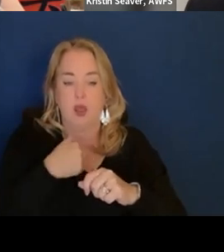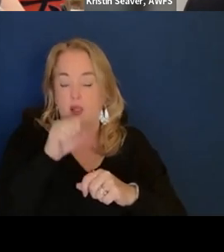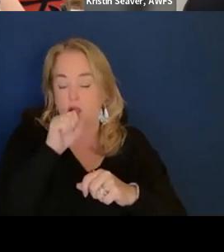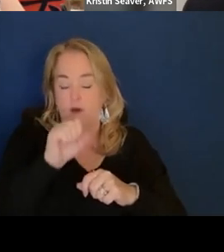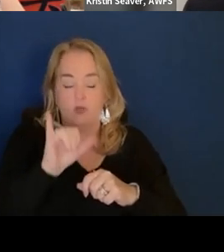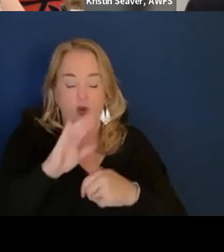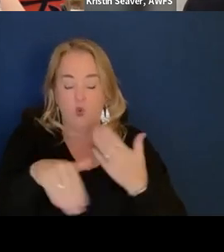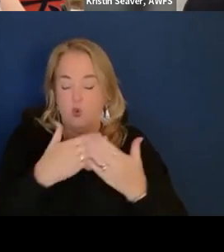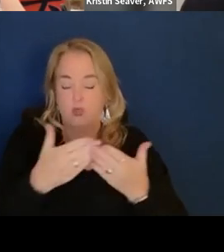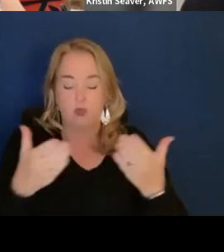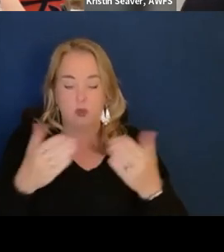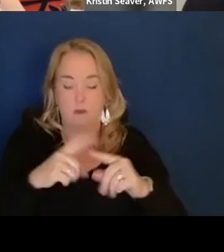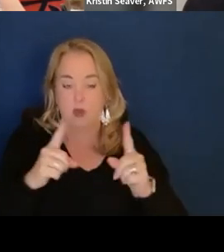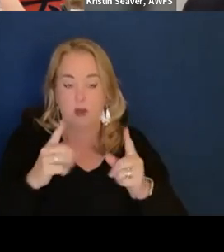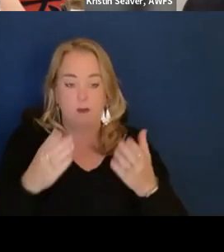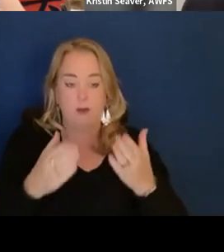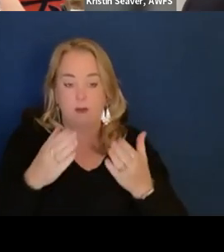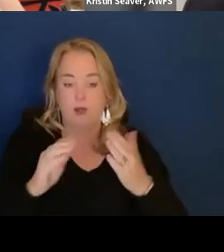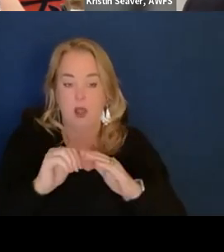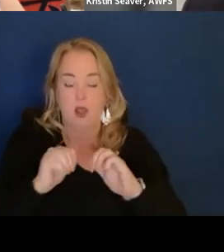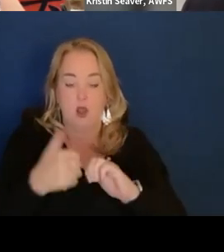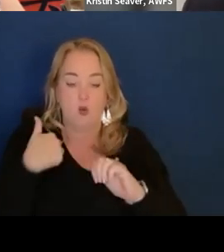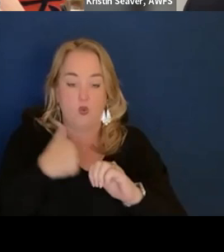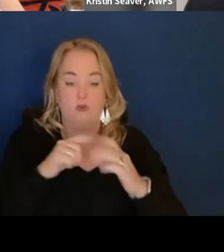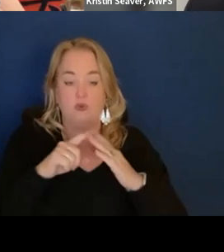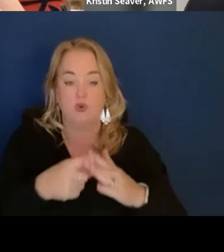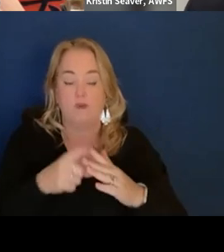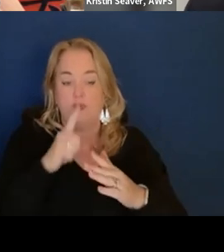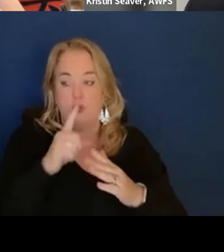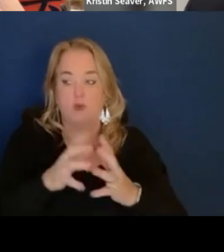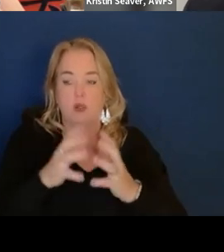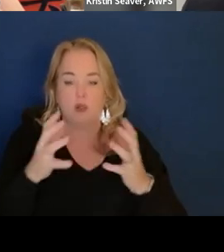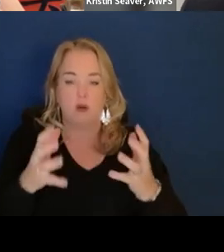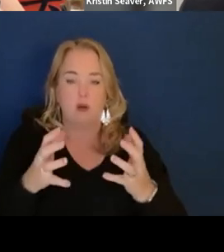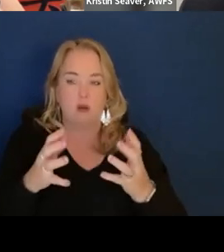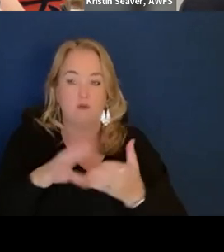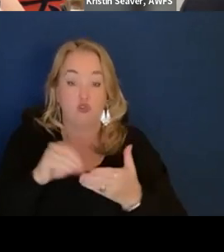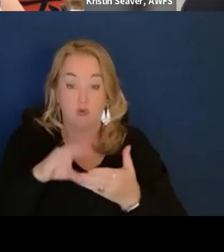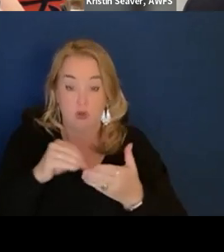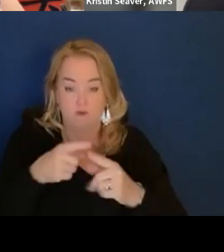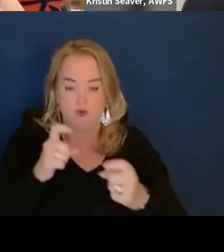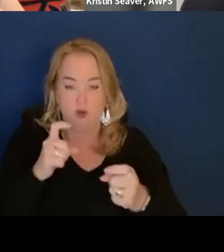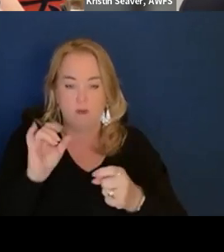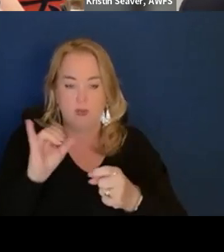but like how do we get started, like there's a lot of learning from like the outputs.